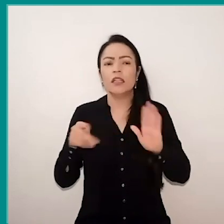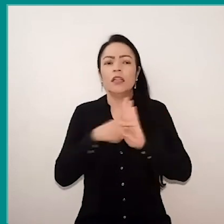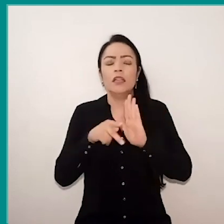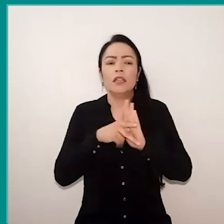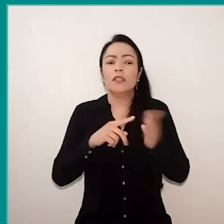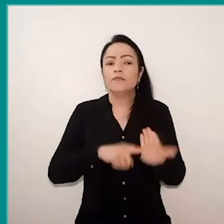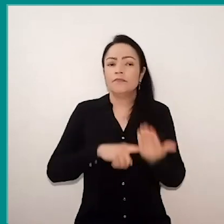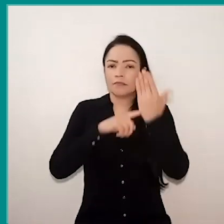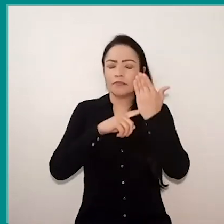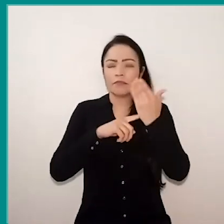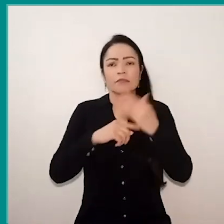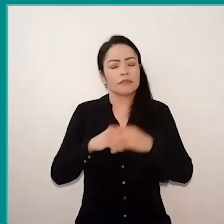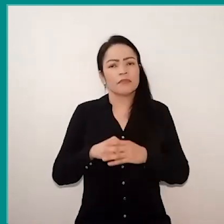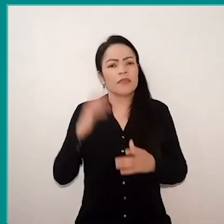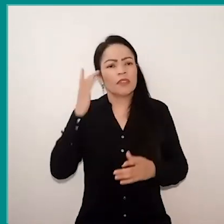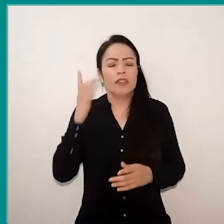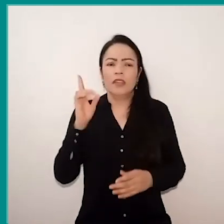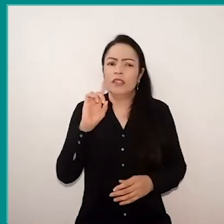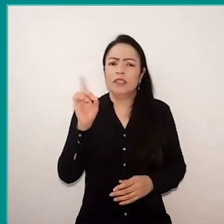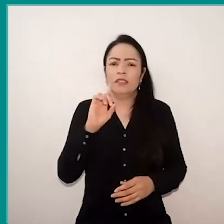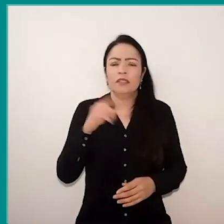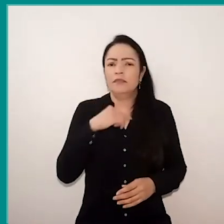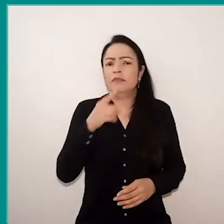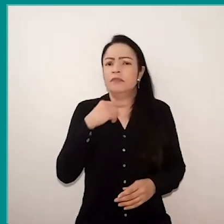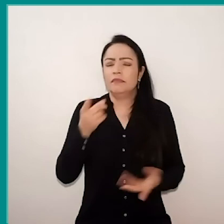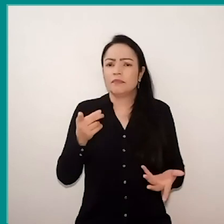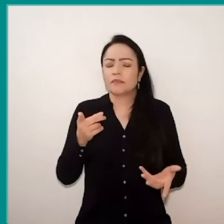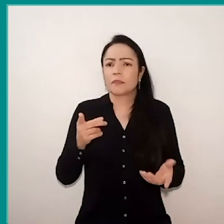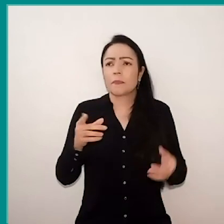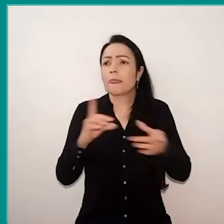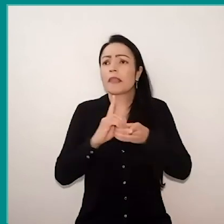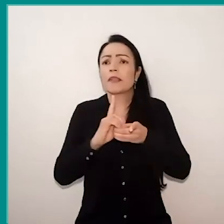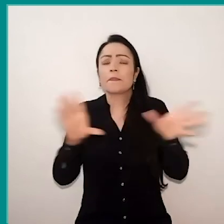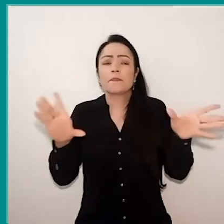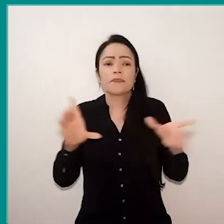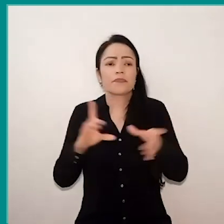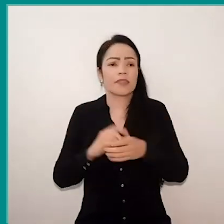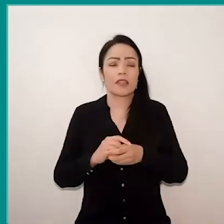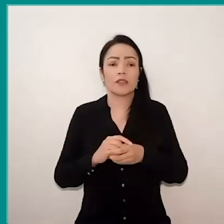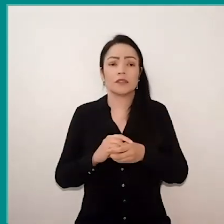I think it's not possible, if not there is democratization of access,